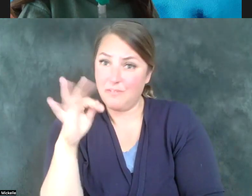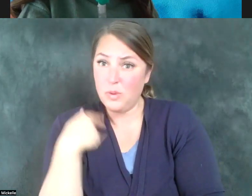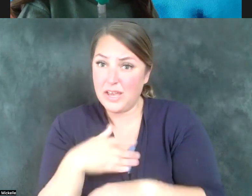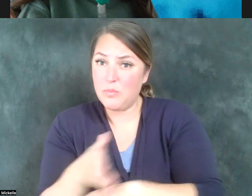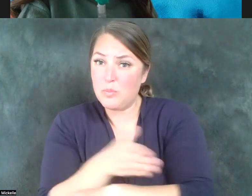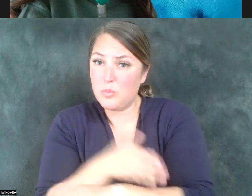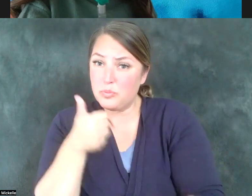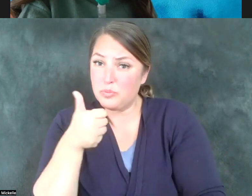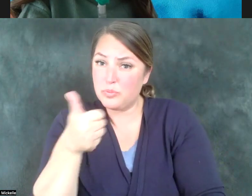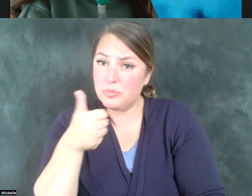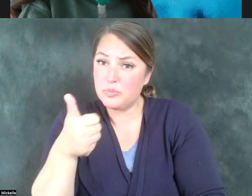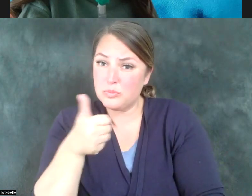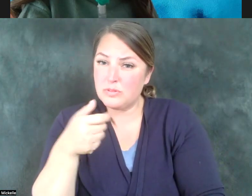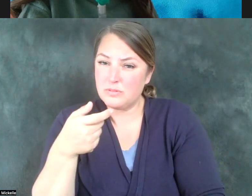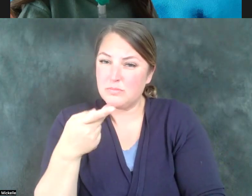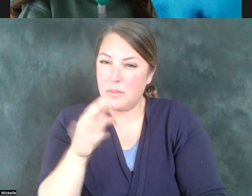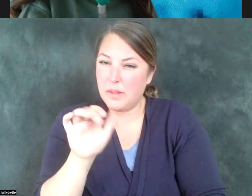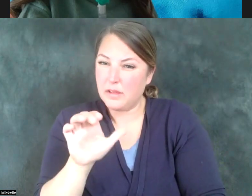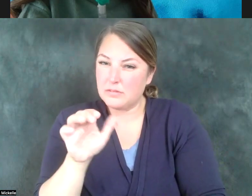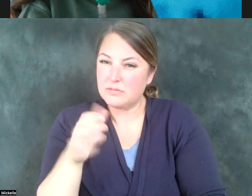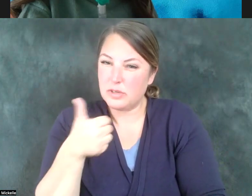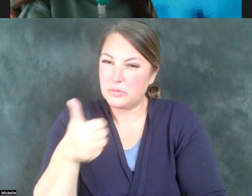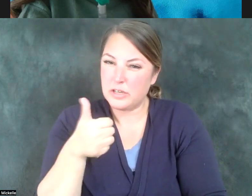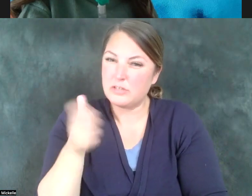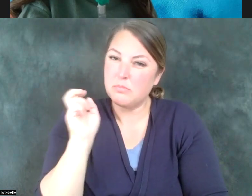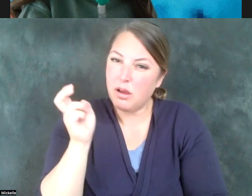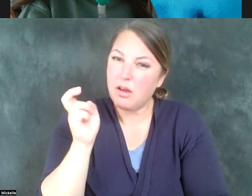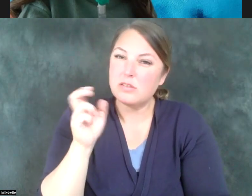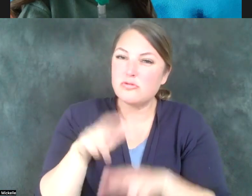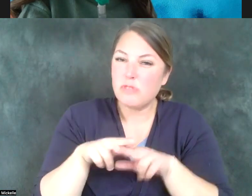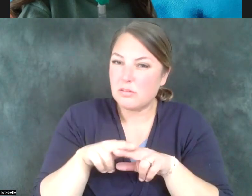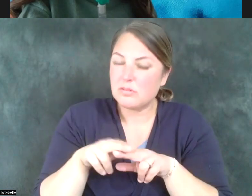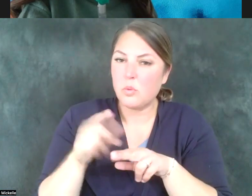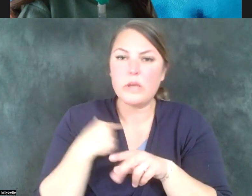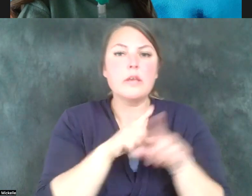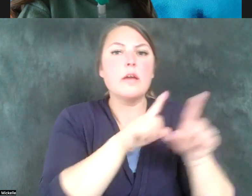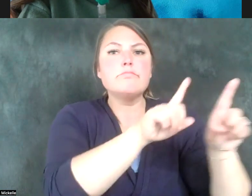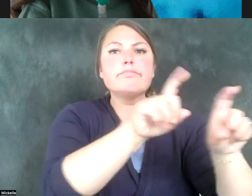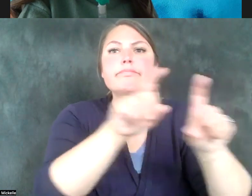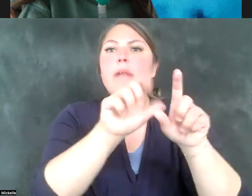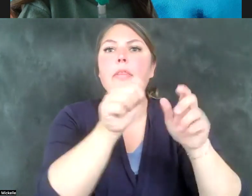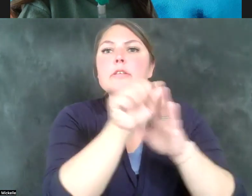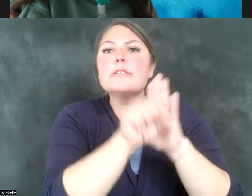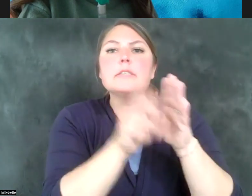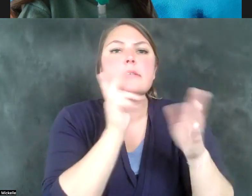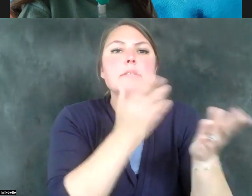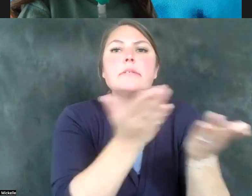and have it be manageable and feasible and see what other states are doing, they're always, that's the nice thing about being one of 50 states is we can